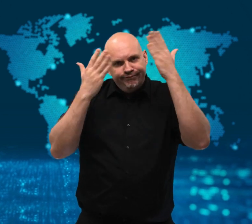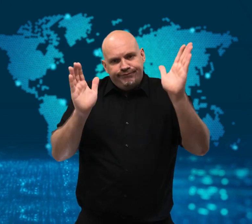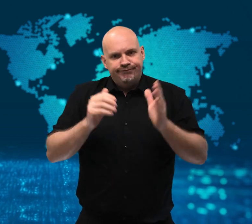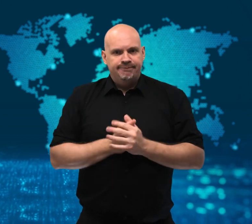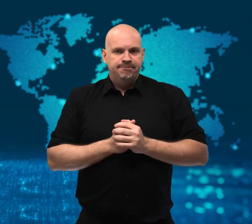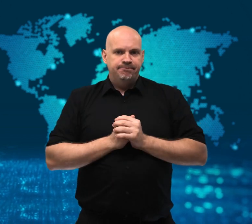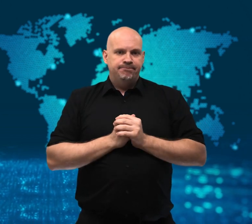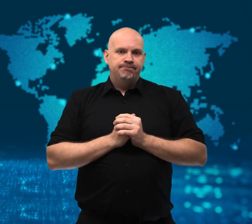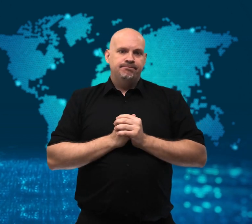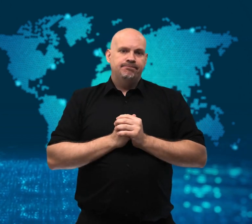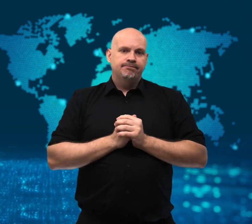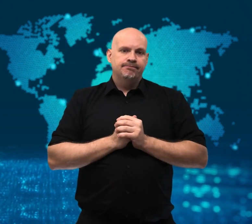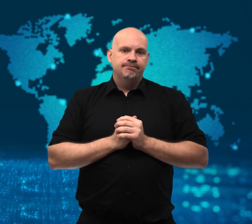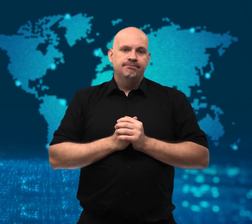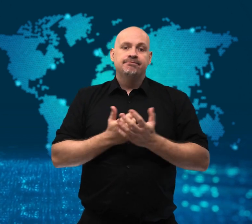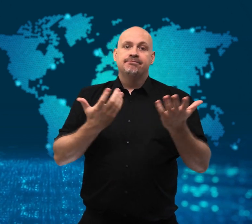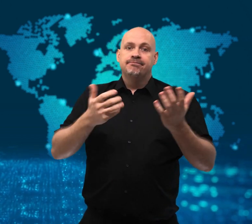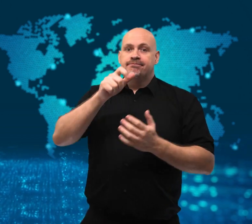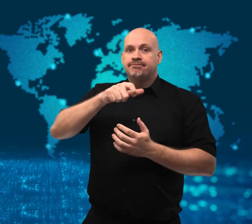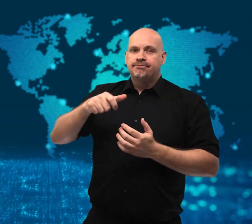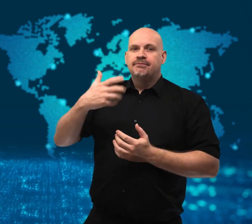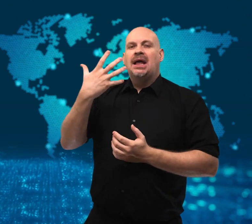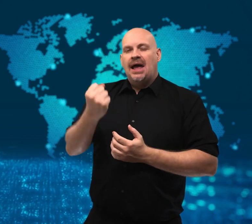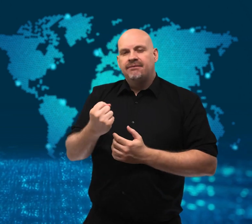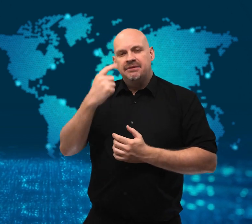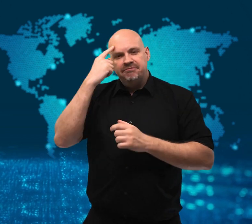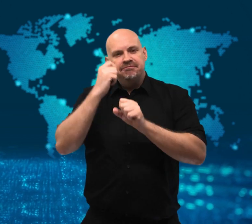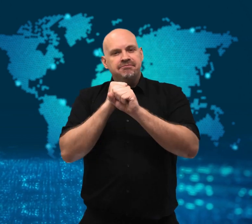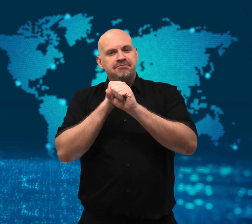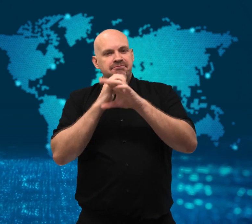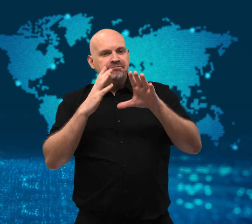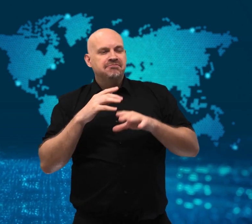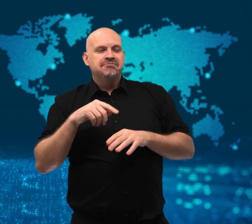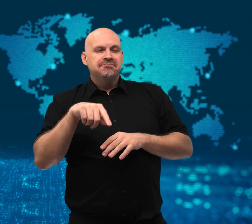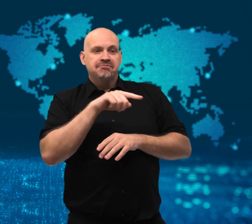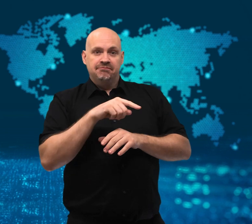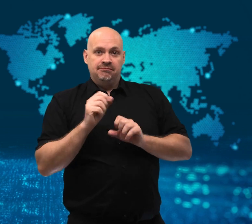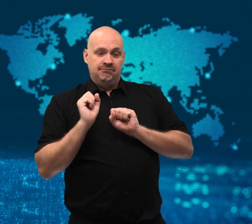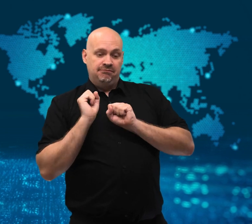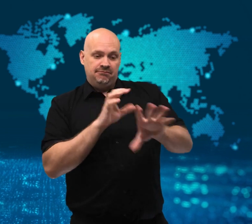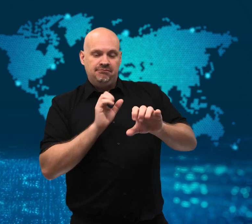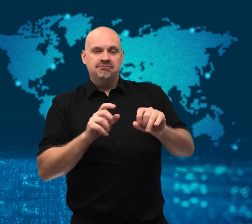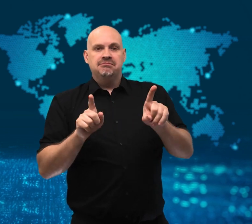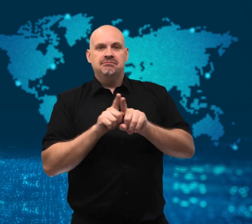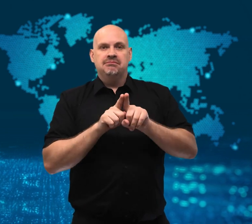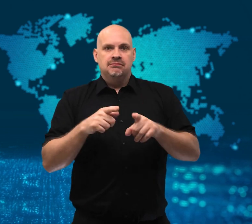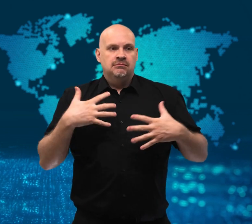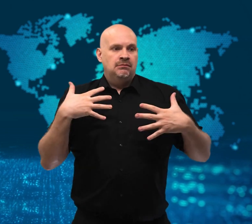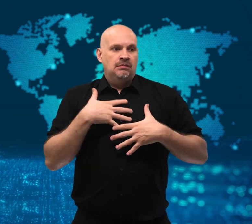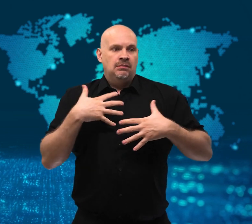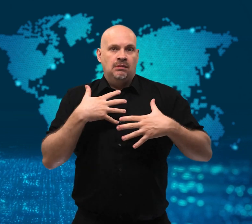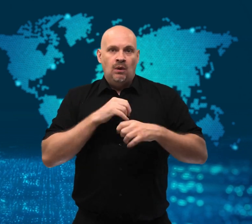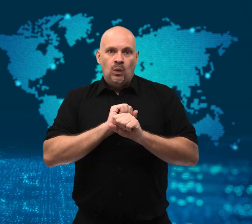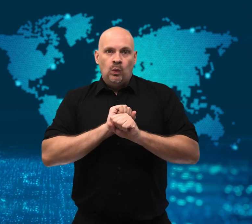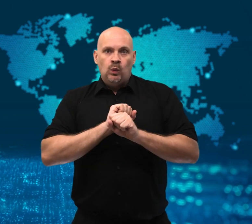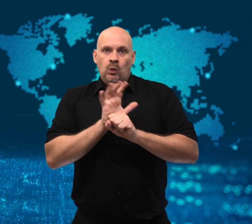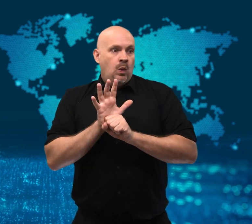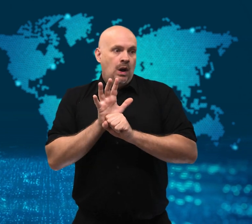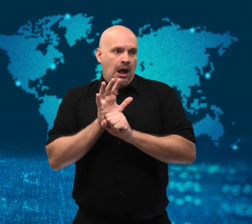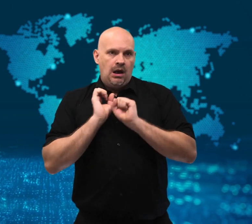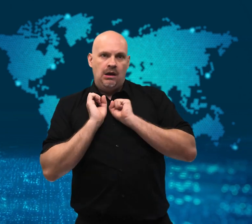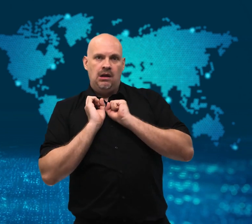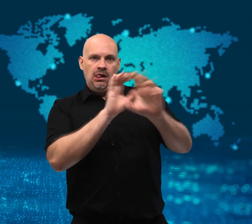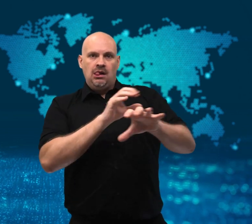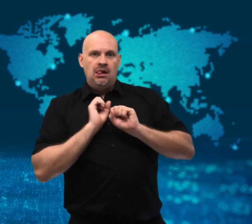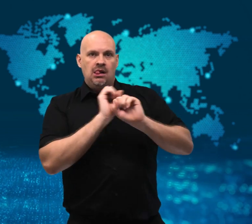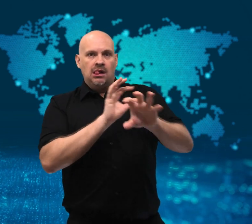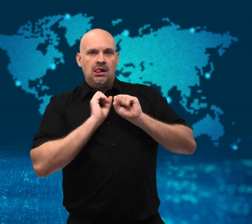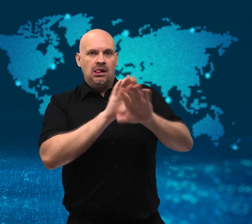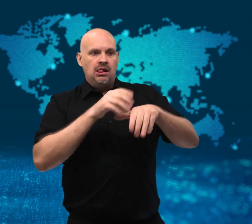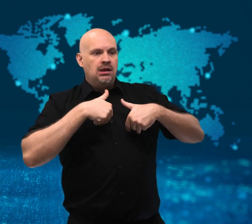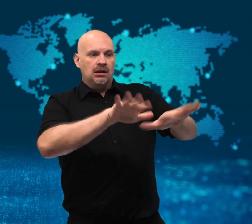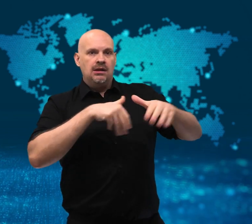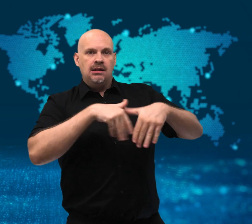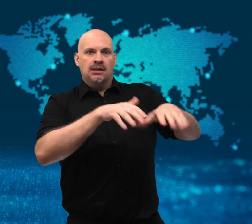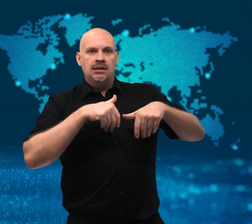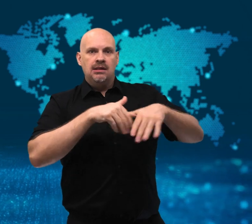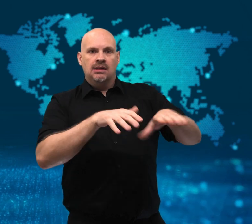Others say that poor people can’t afford the cost of cremation which